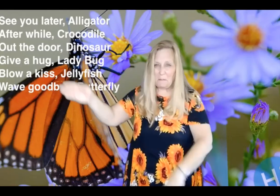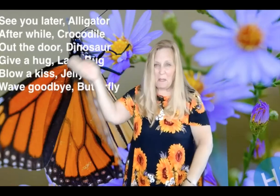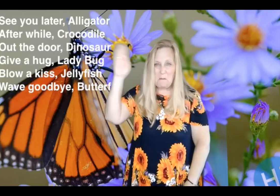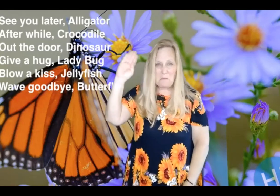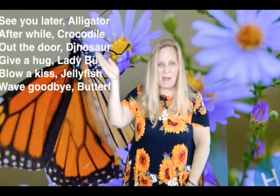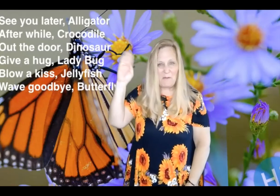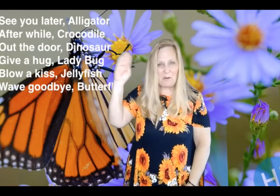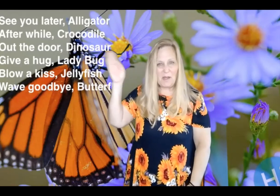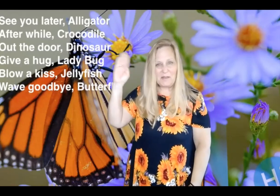Goodbye, everyone.